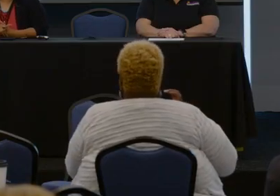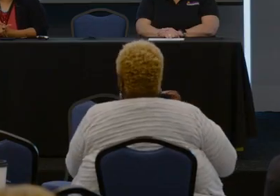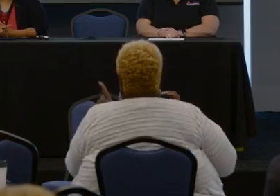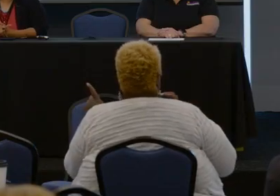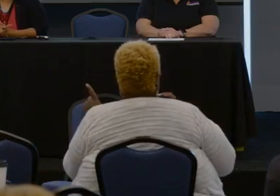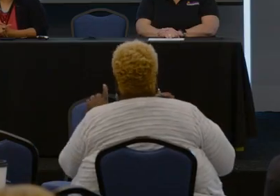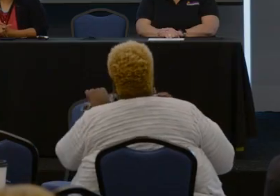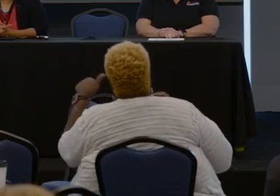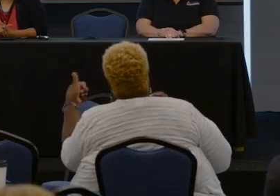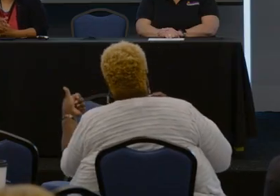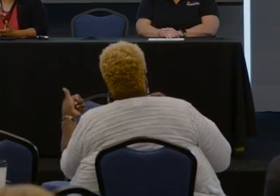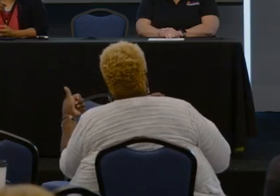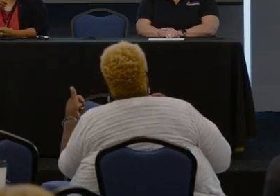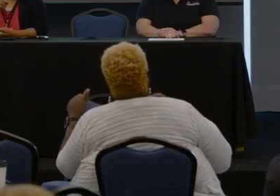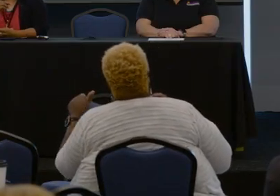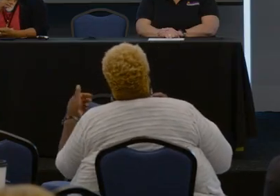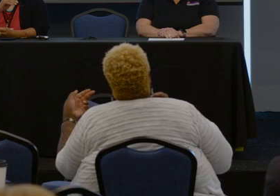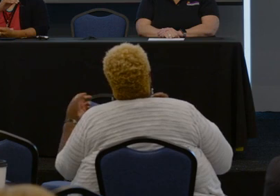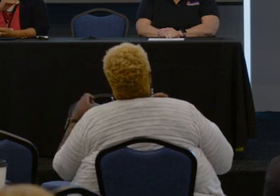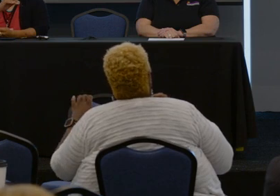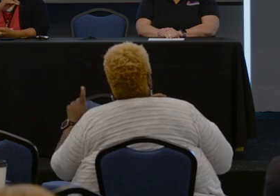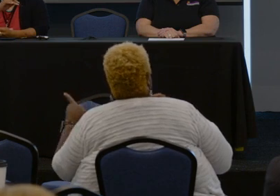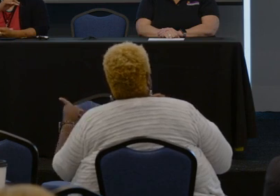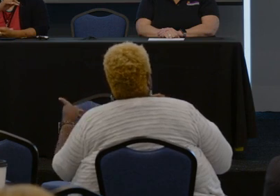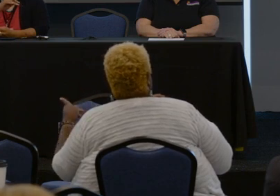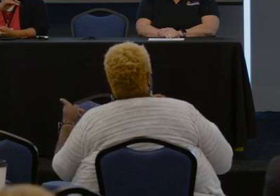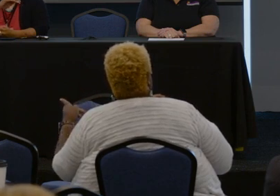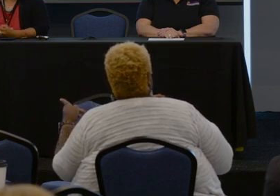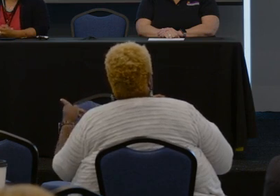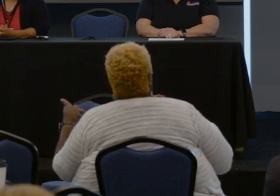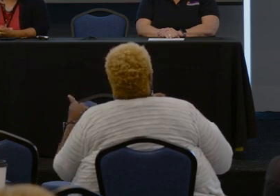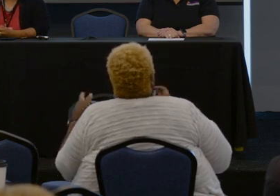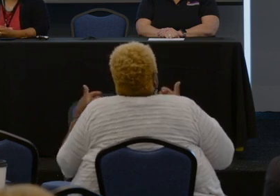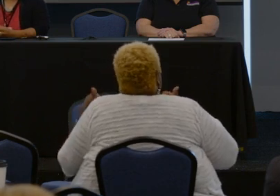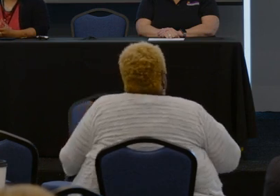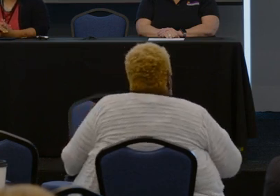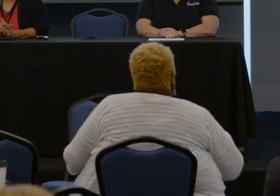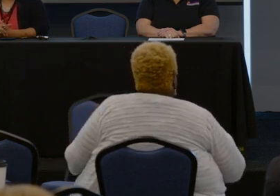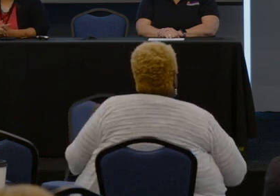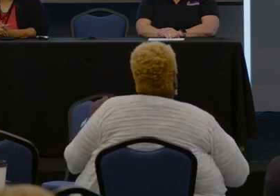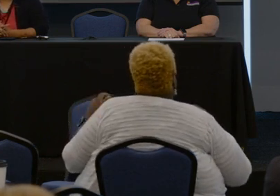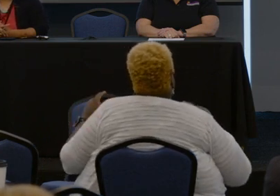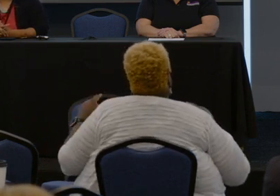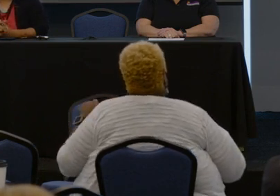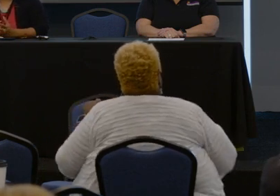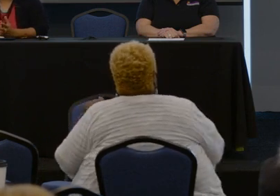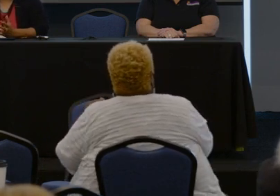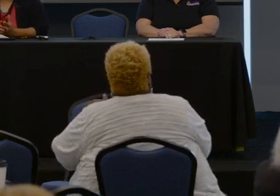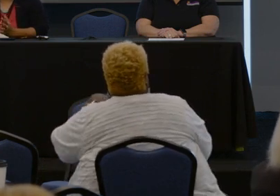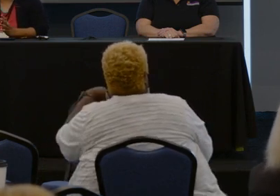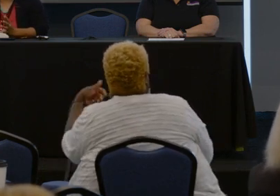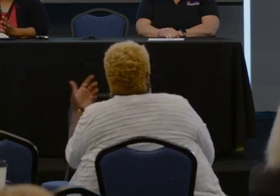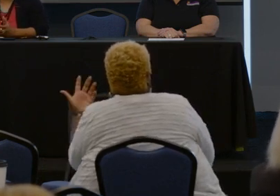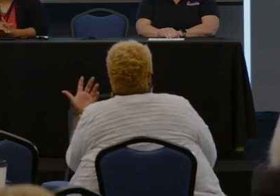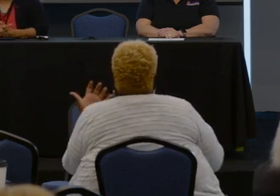We're working on being able to be on par with the other five AHECs, because right now we don't get it.